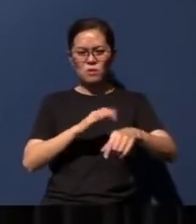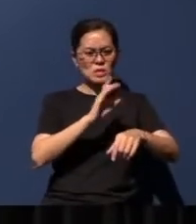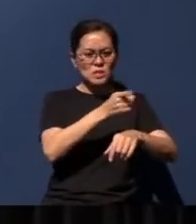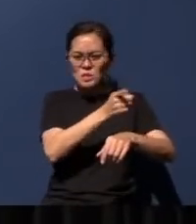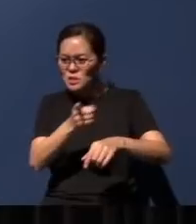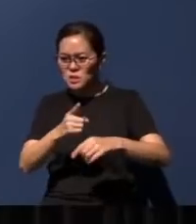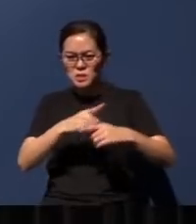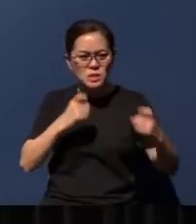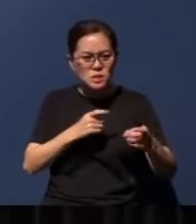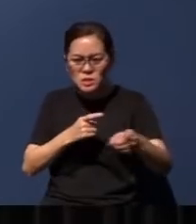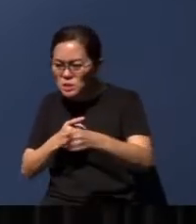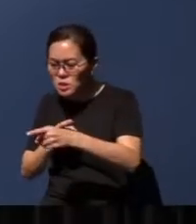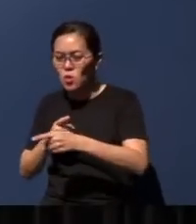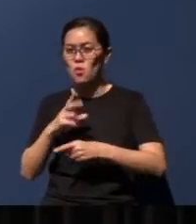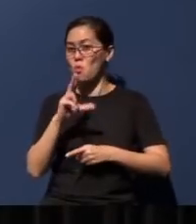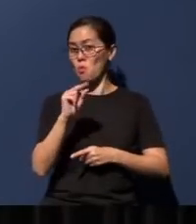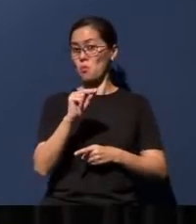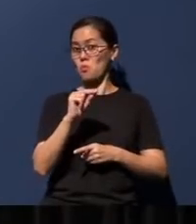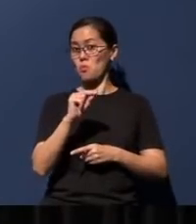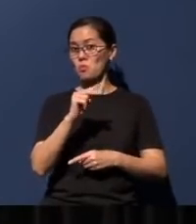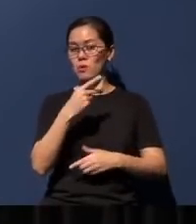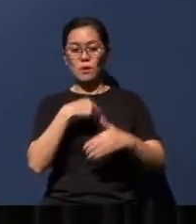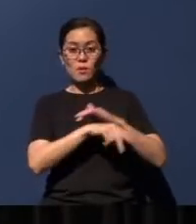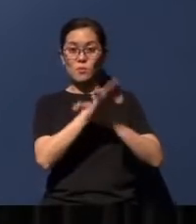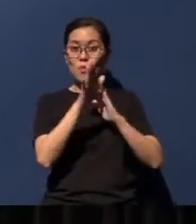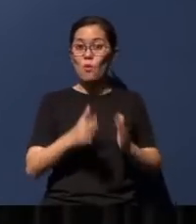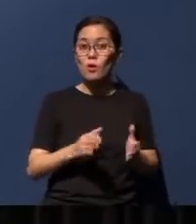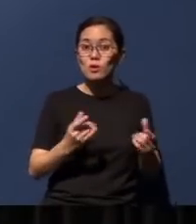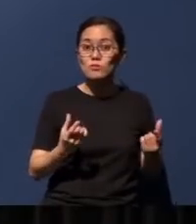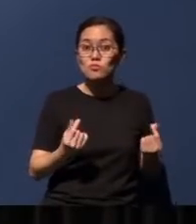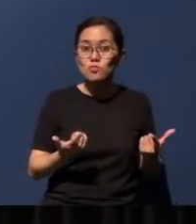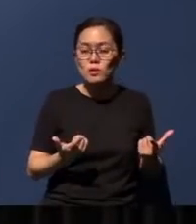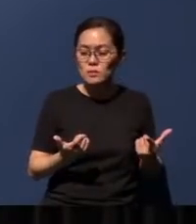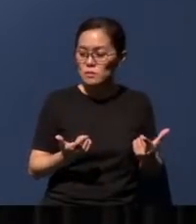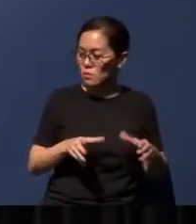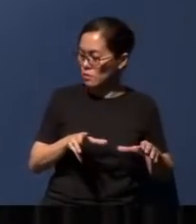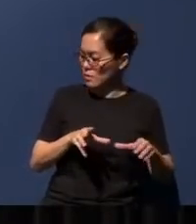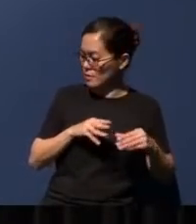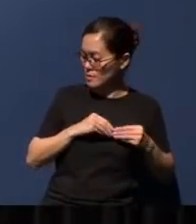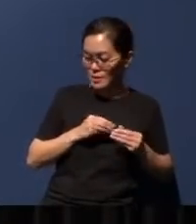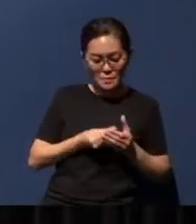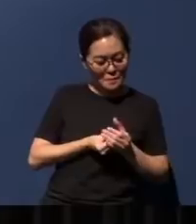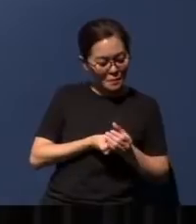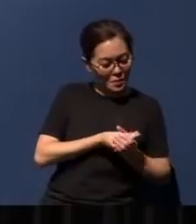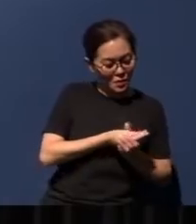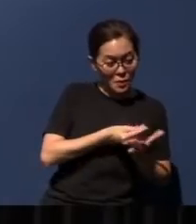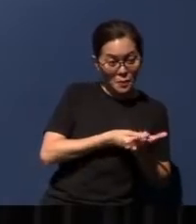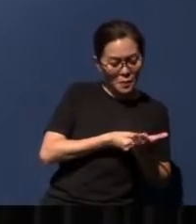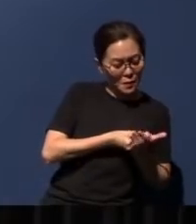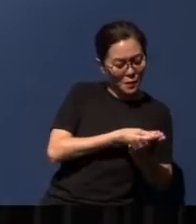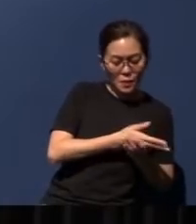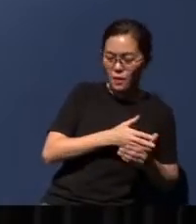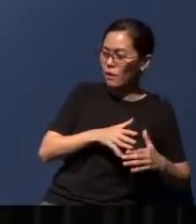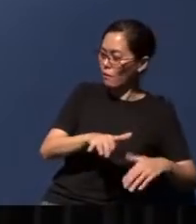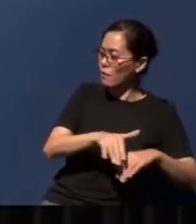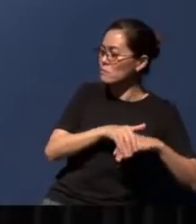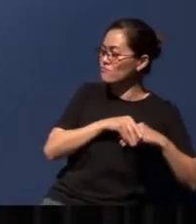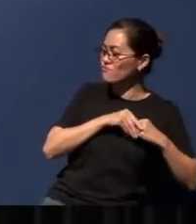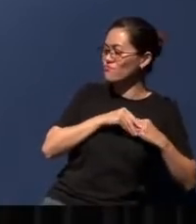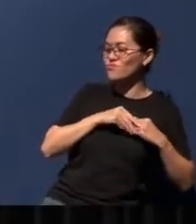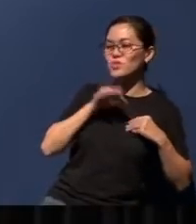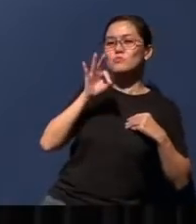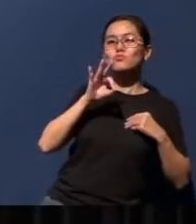the prophets were accepting bribes to preach false messages of peace, of security.